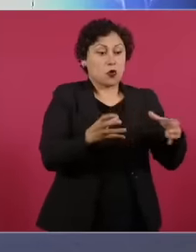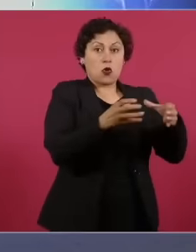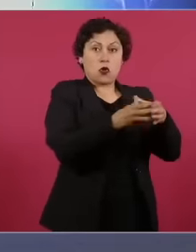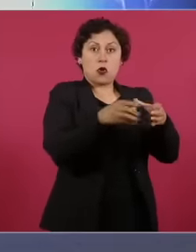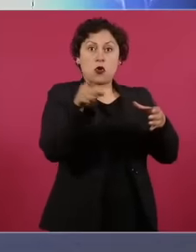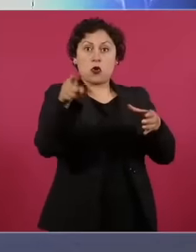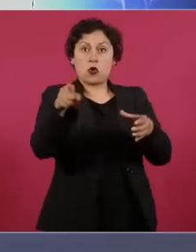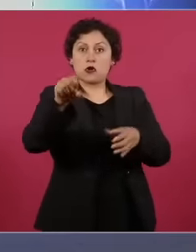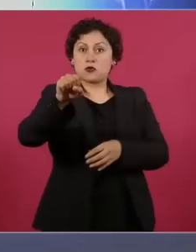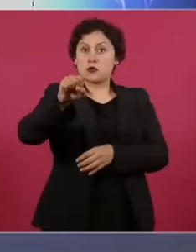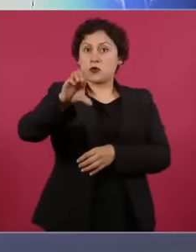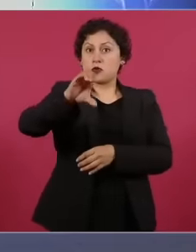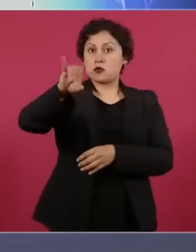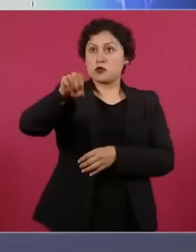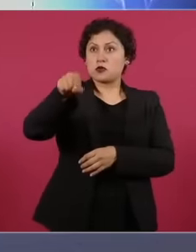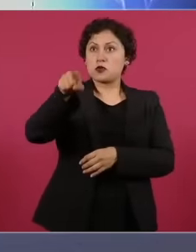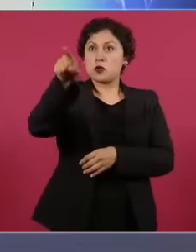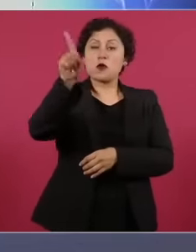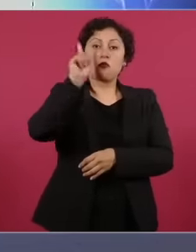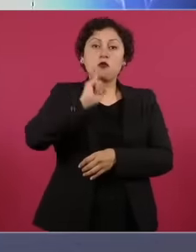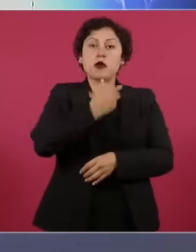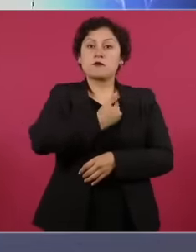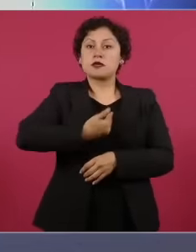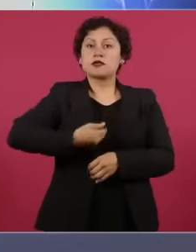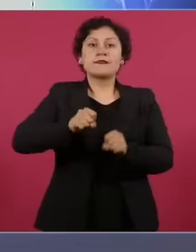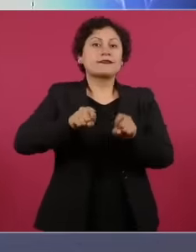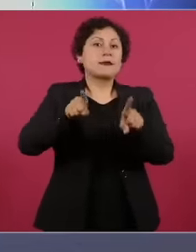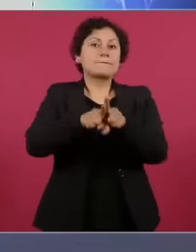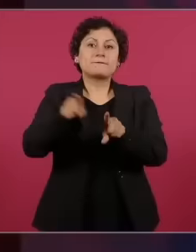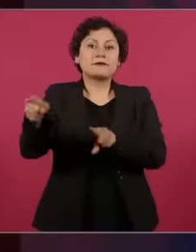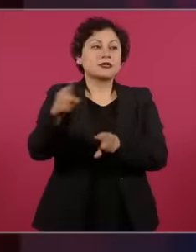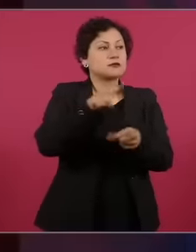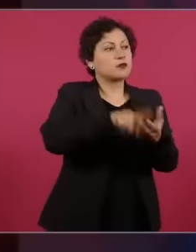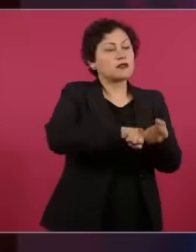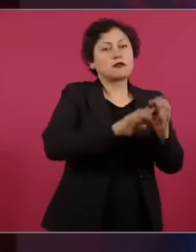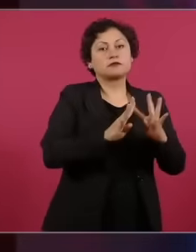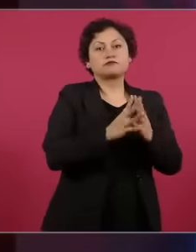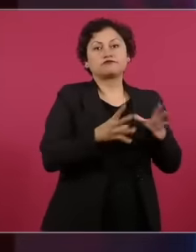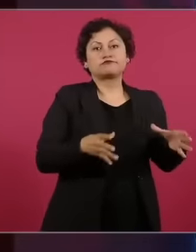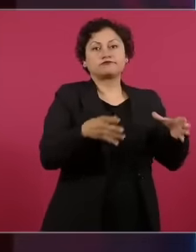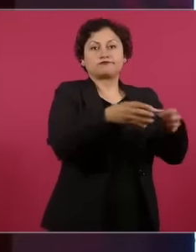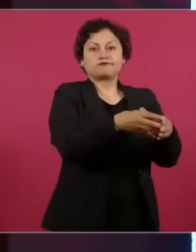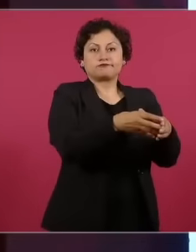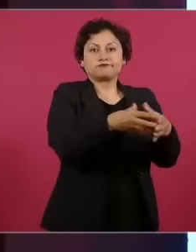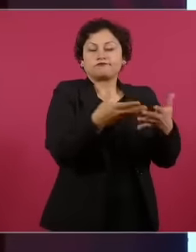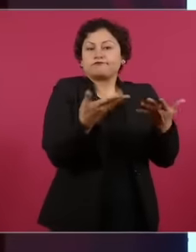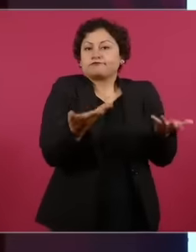of the supreme court in turn presides over the council of the judiciary Then it is made up of the same